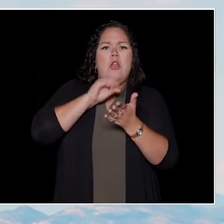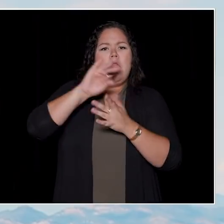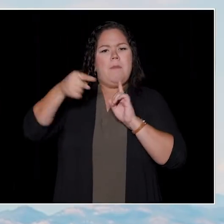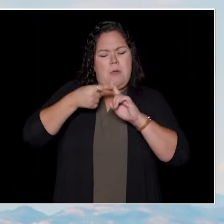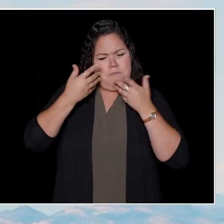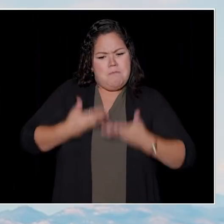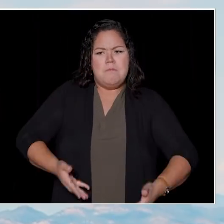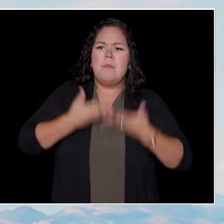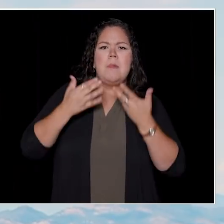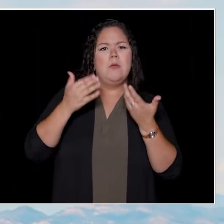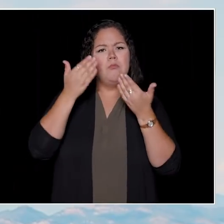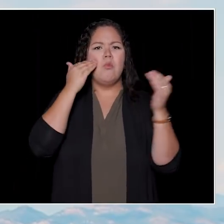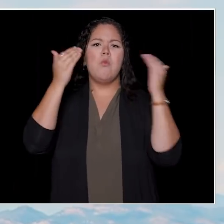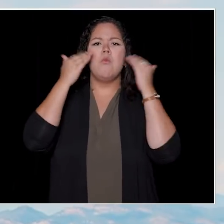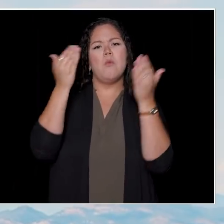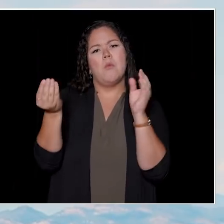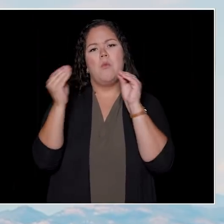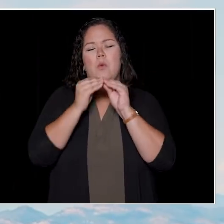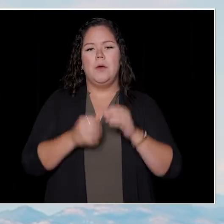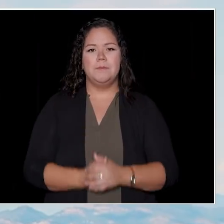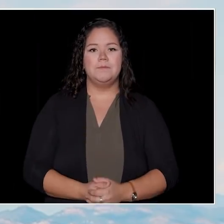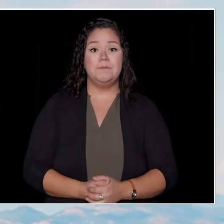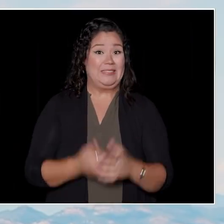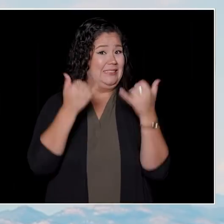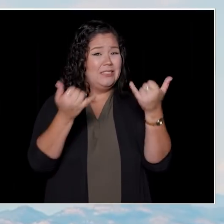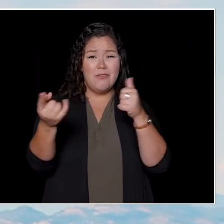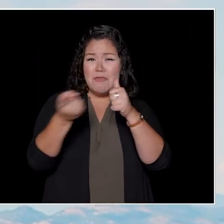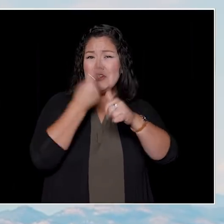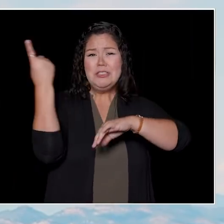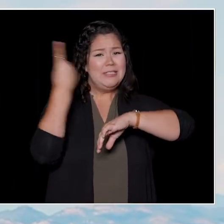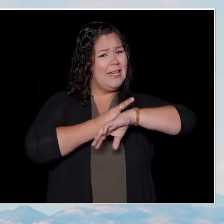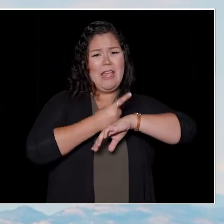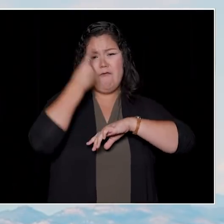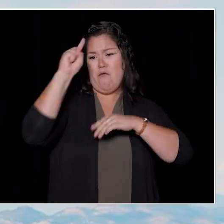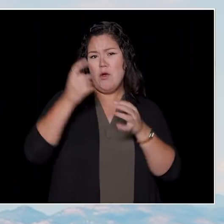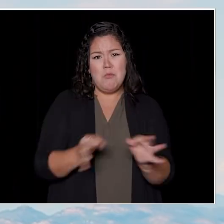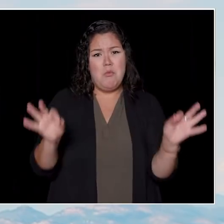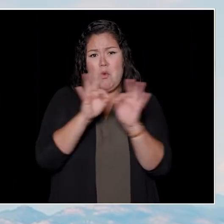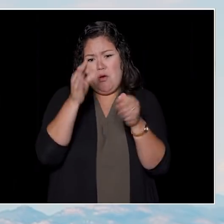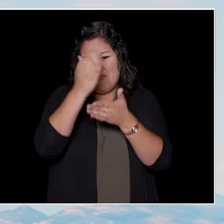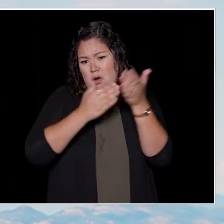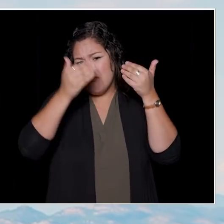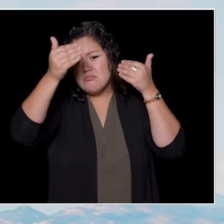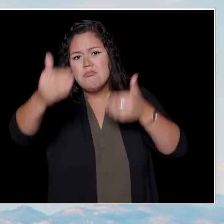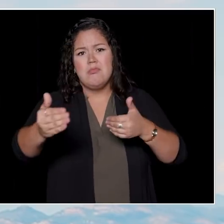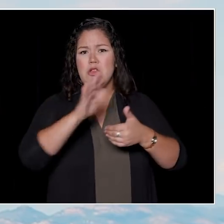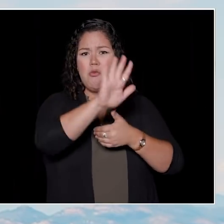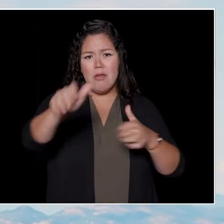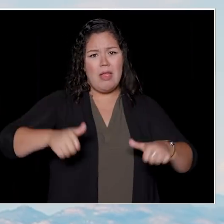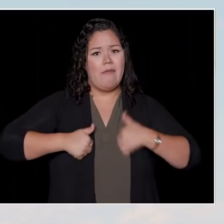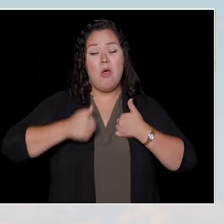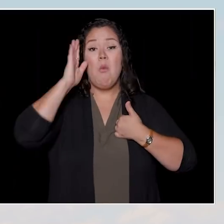I would say that today is the first day of a great chapter in your life and it's going to go by so fast